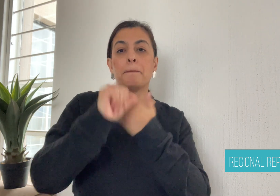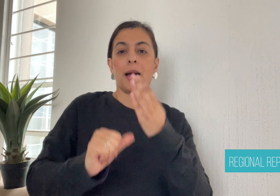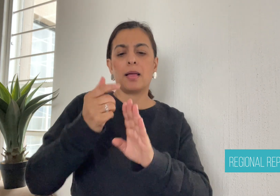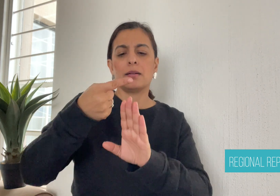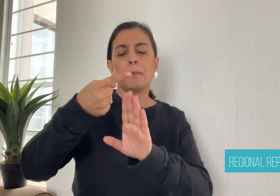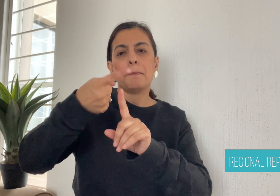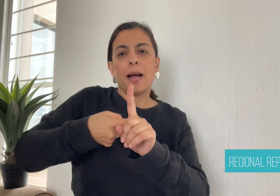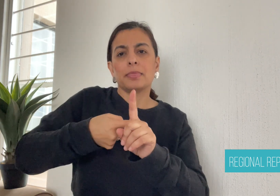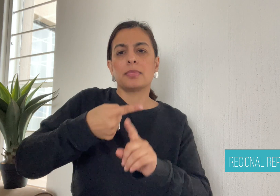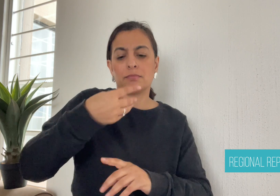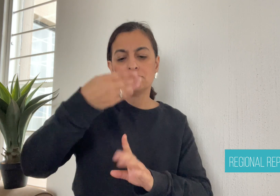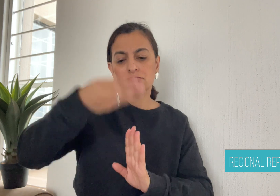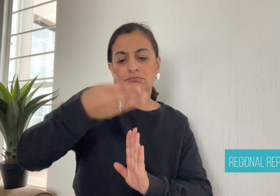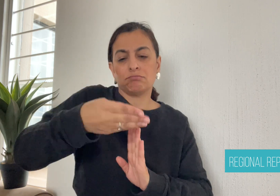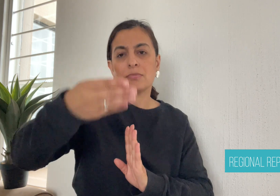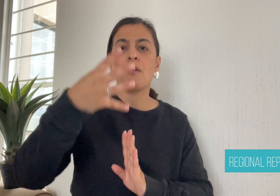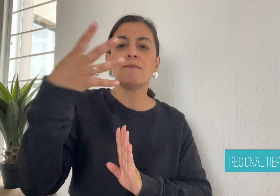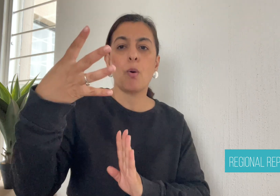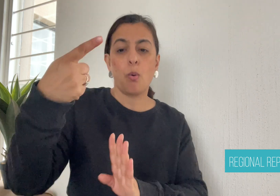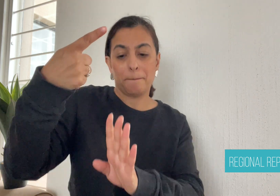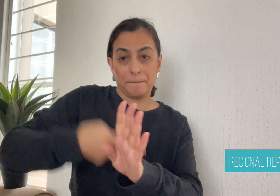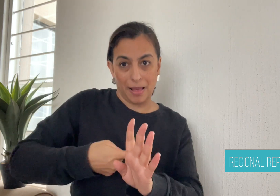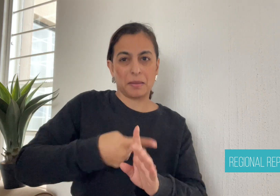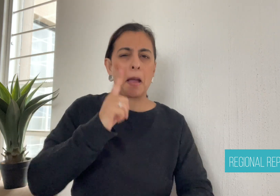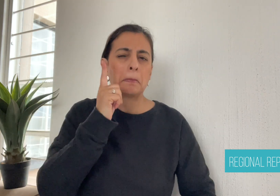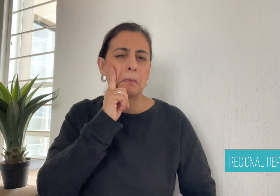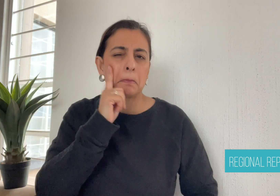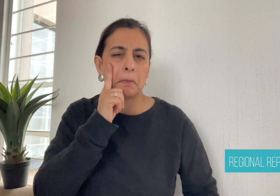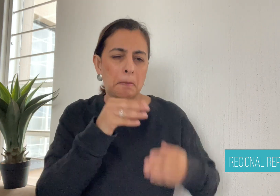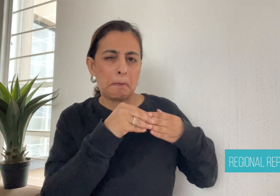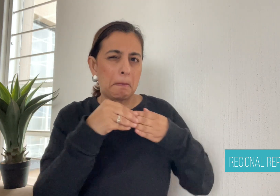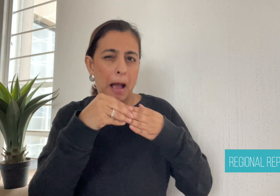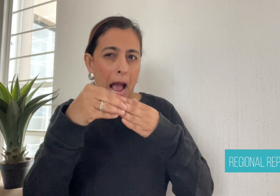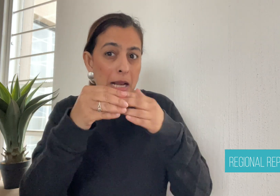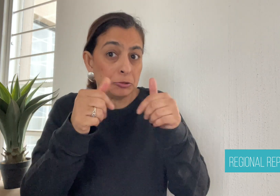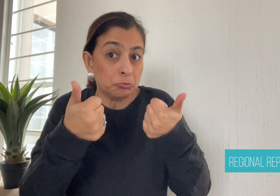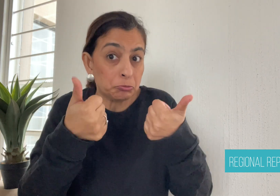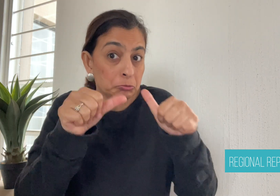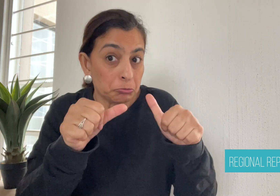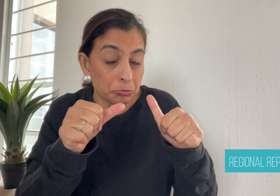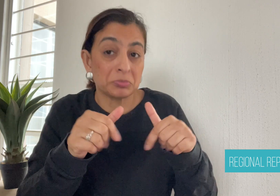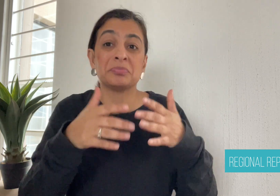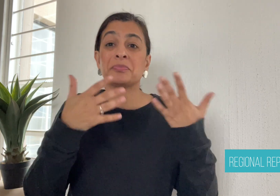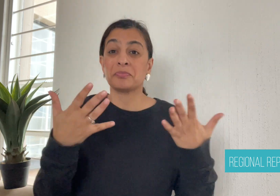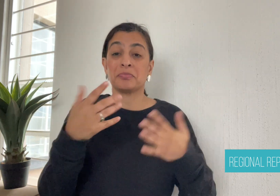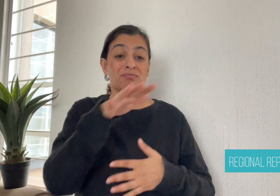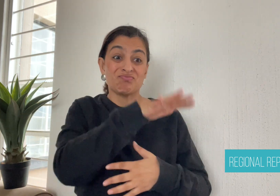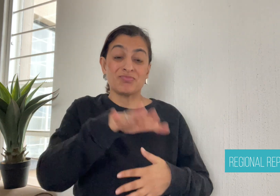not all have access to telecommunication. They are now only